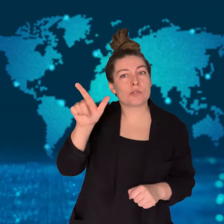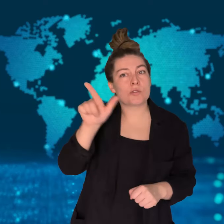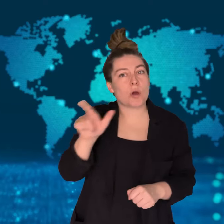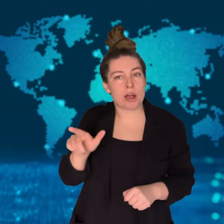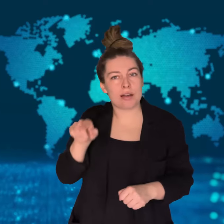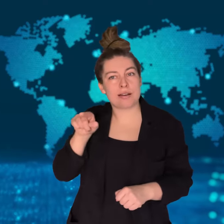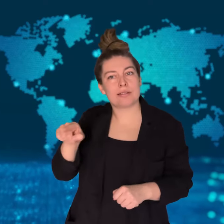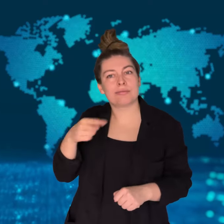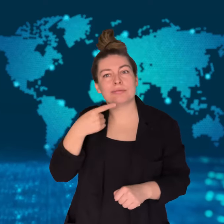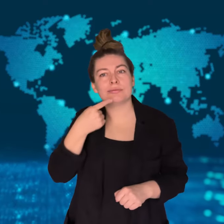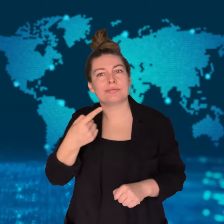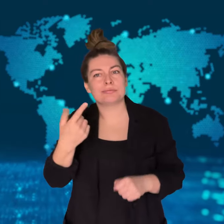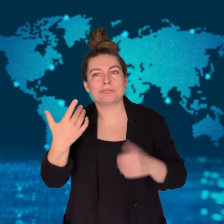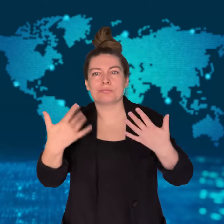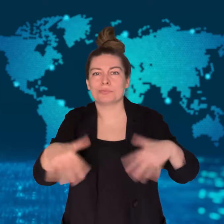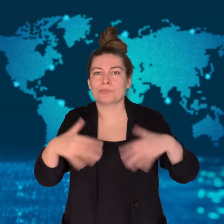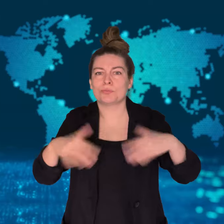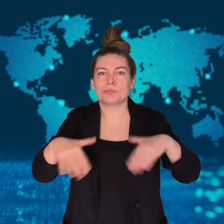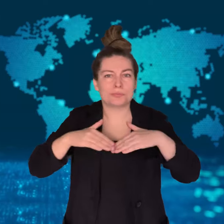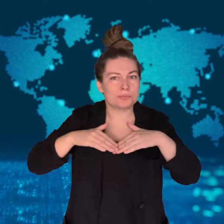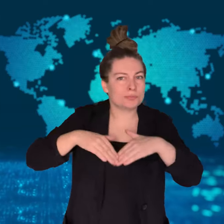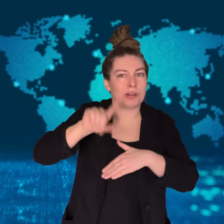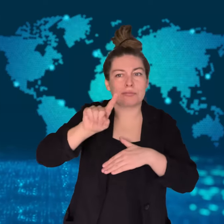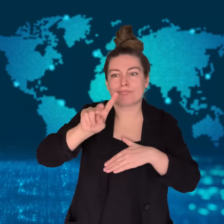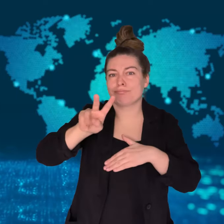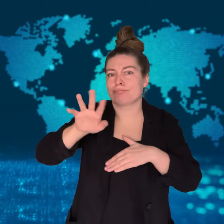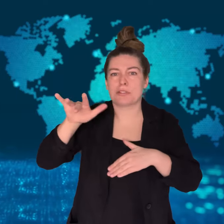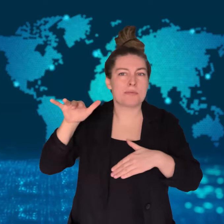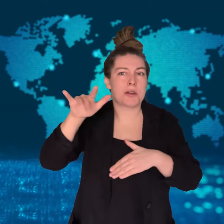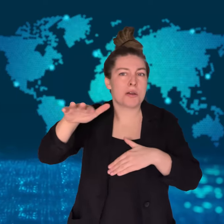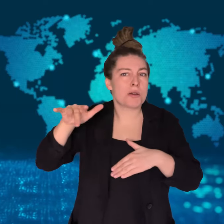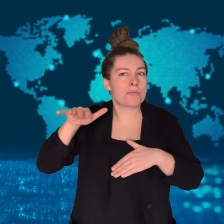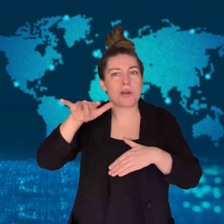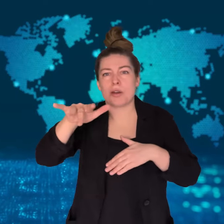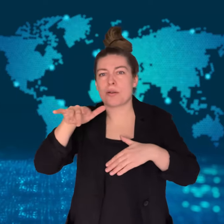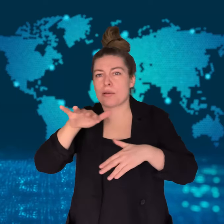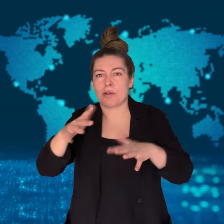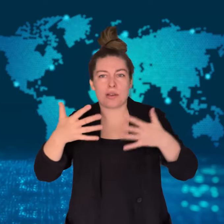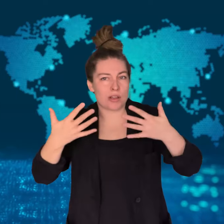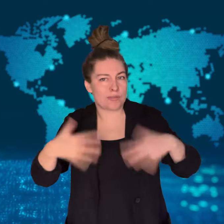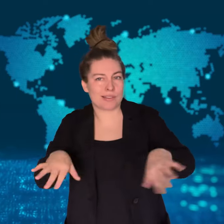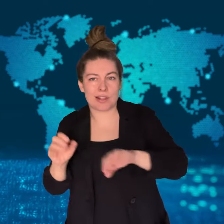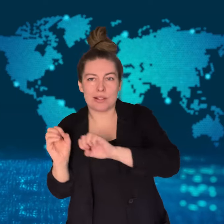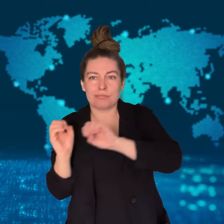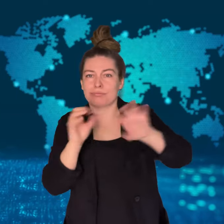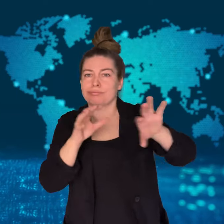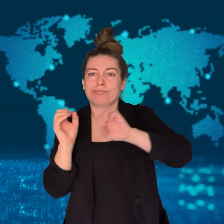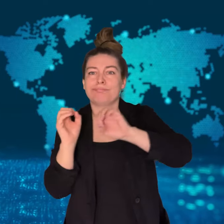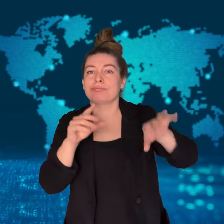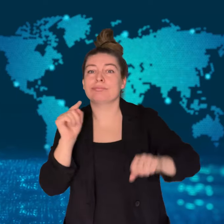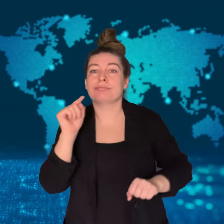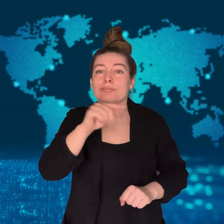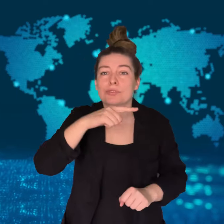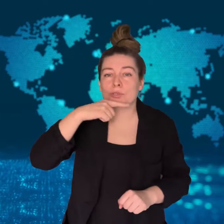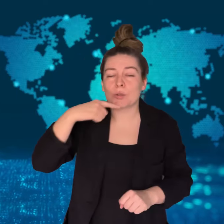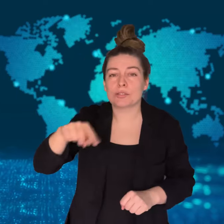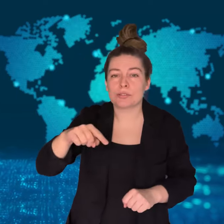but that over several million shells have probably been provided to